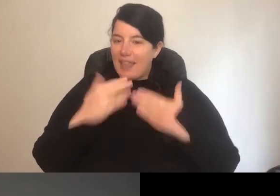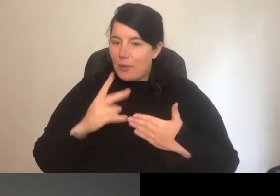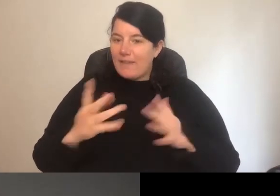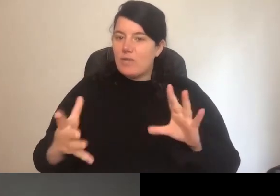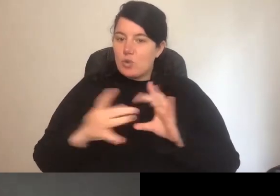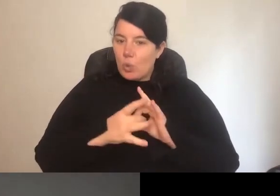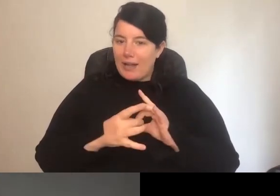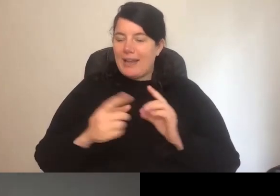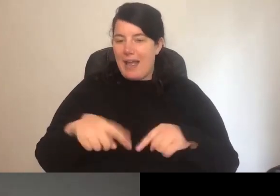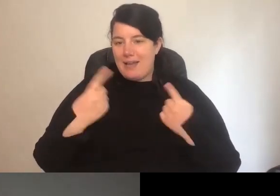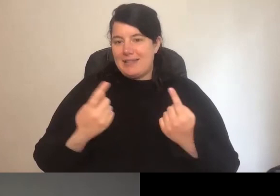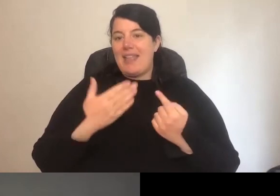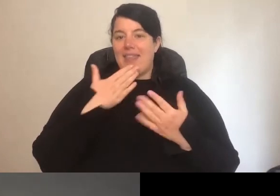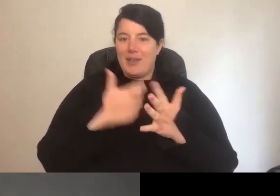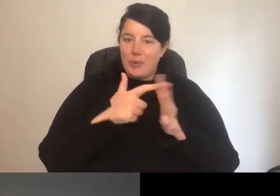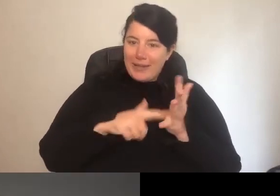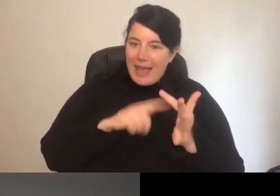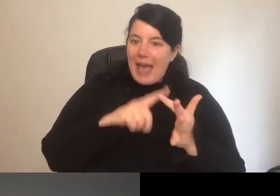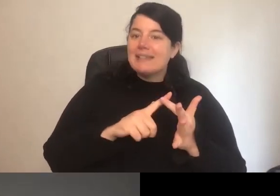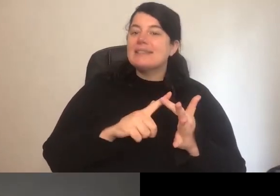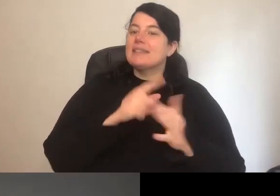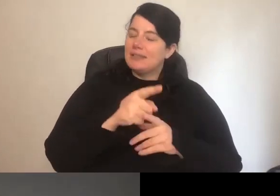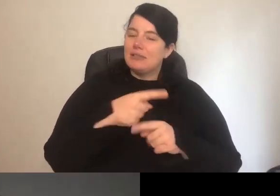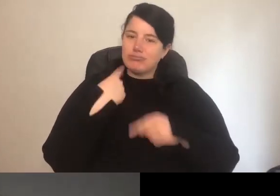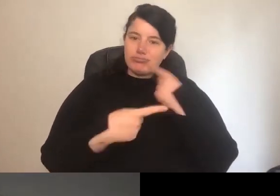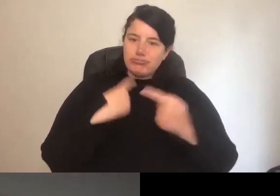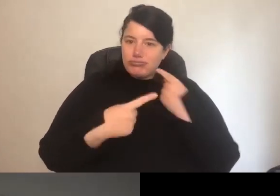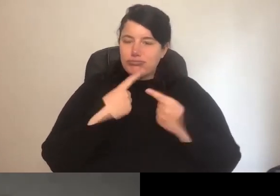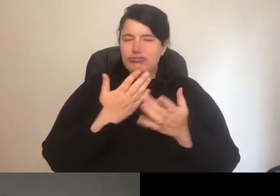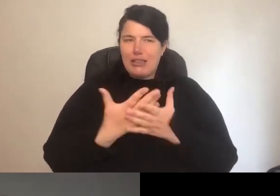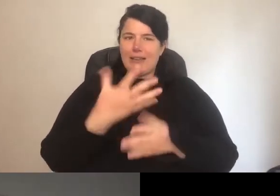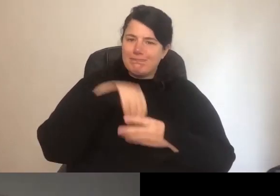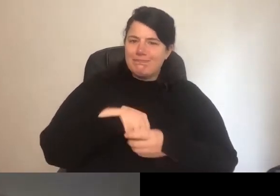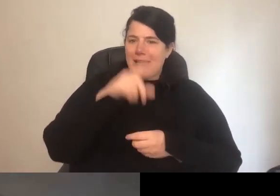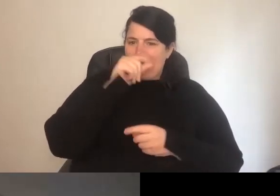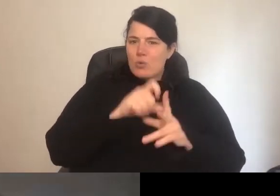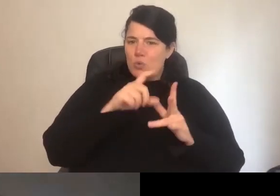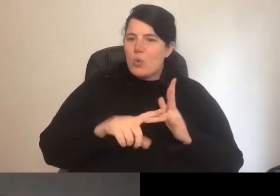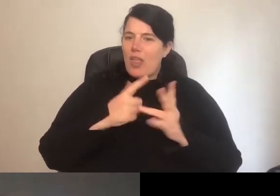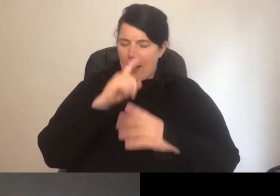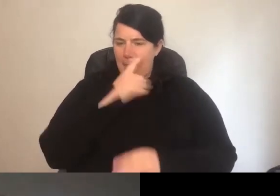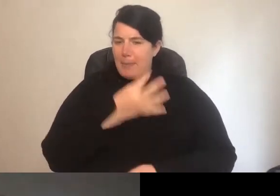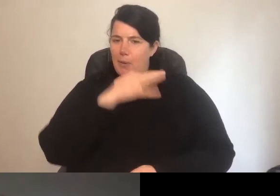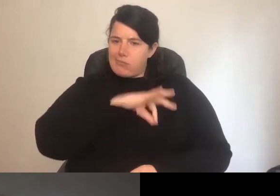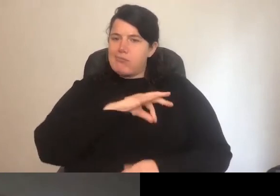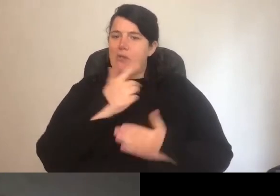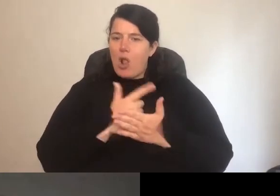I think a lot of people will get a lot out of this and the recordings